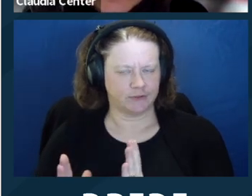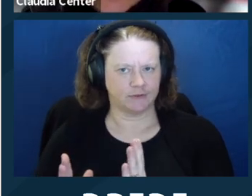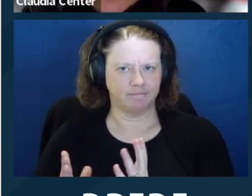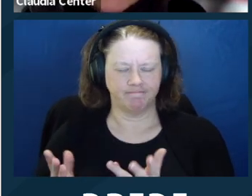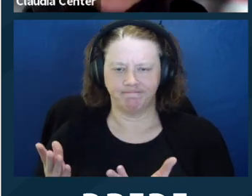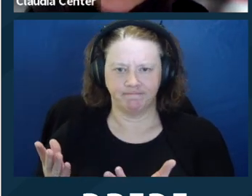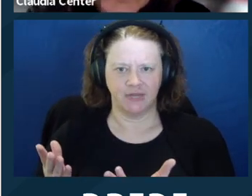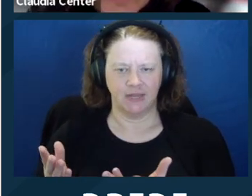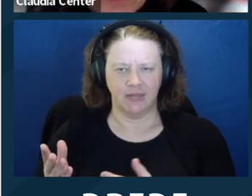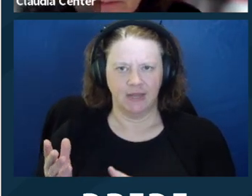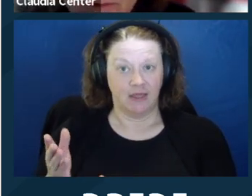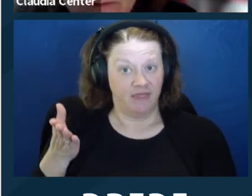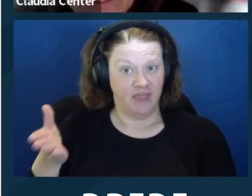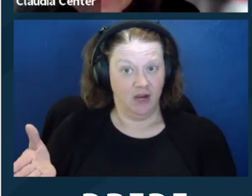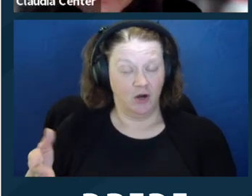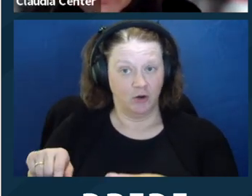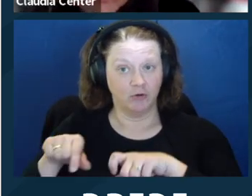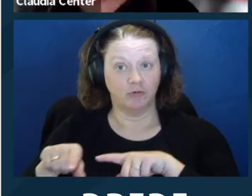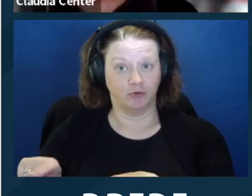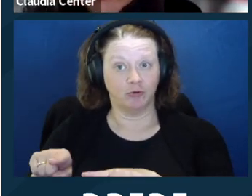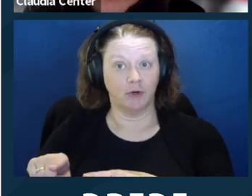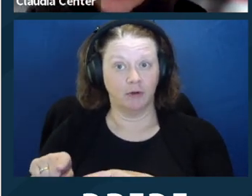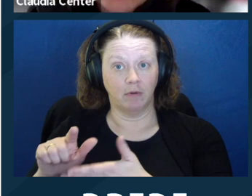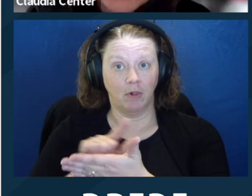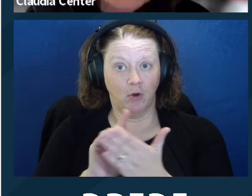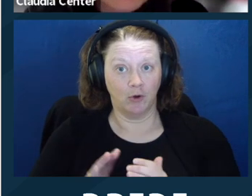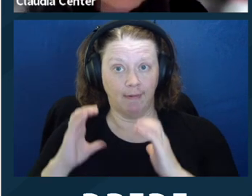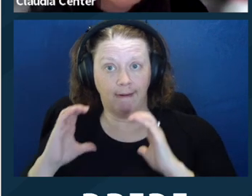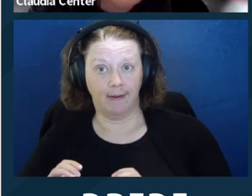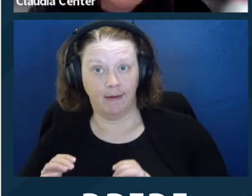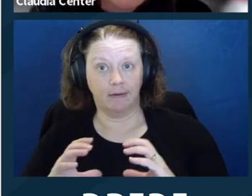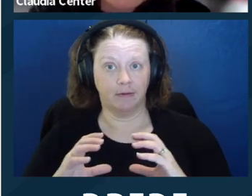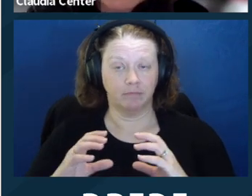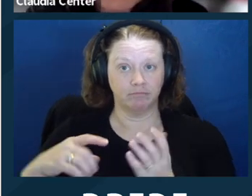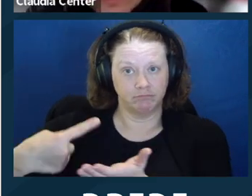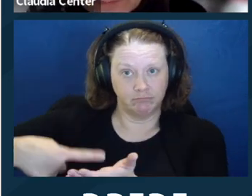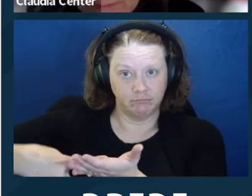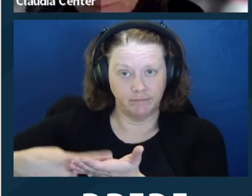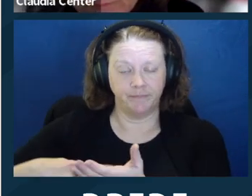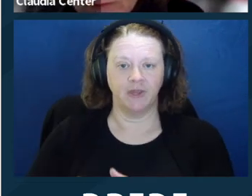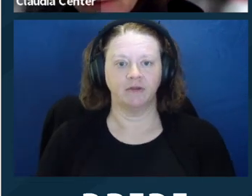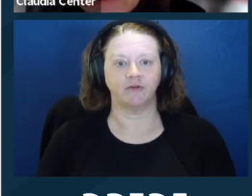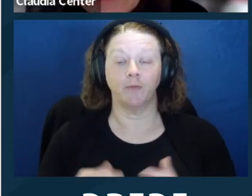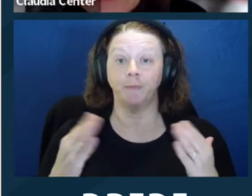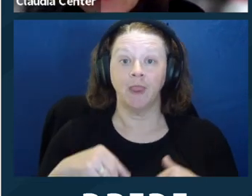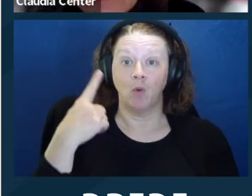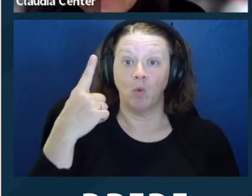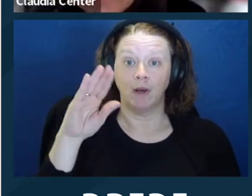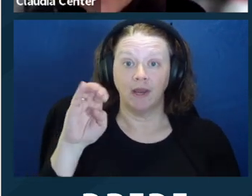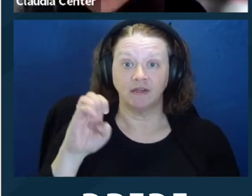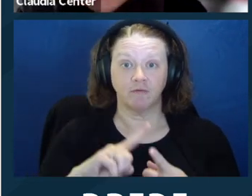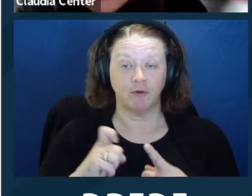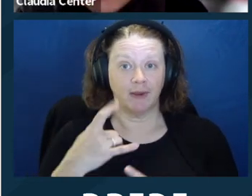one case is from the California Supreme Court, from 2008, it's People versus Carasi, and